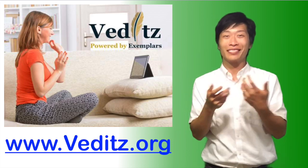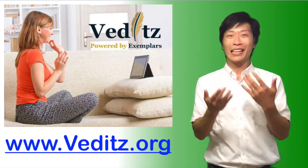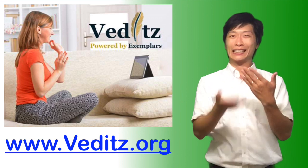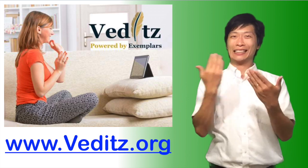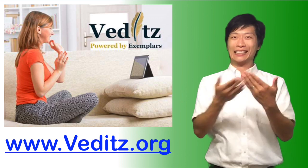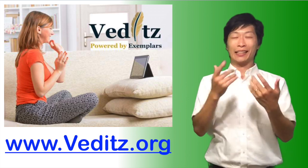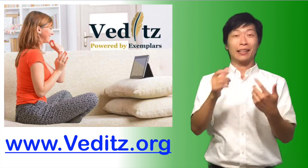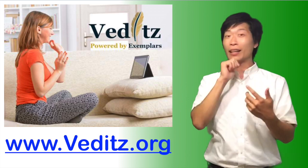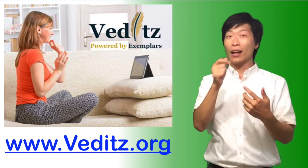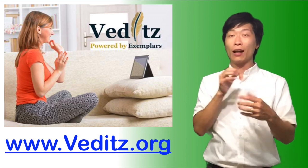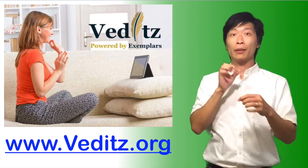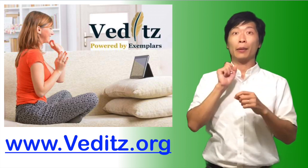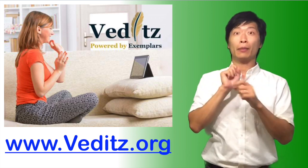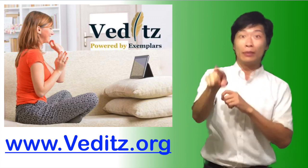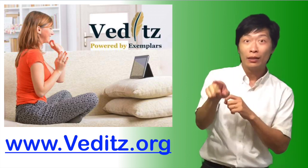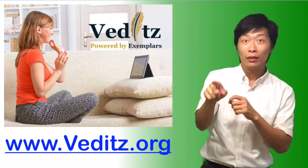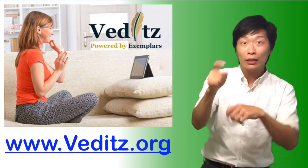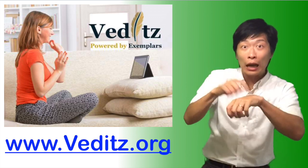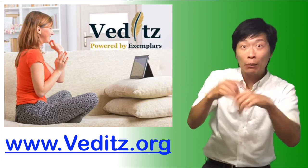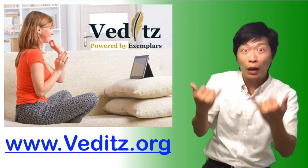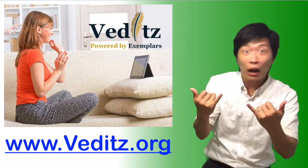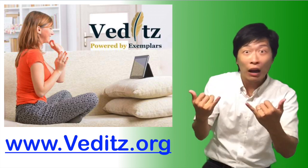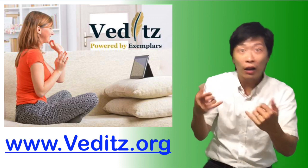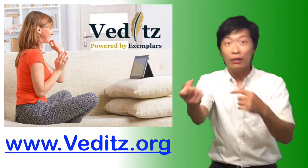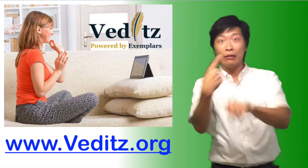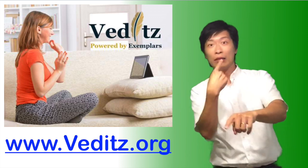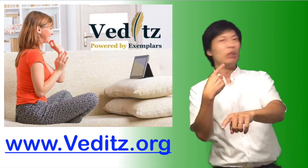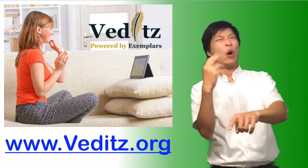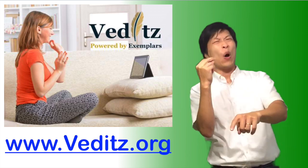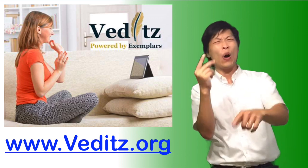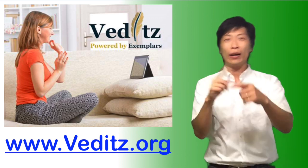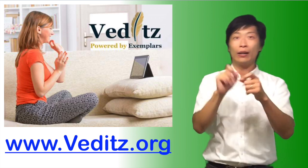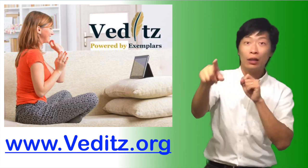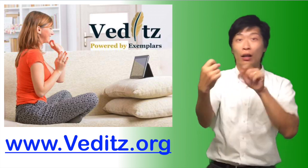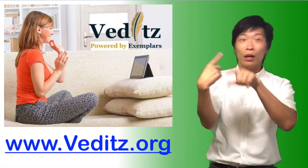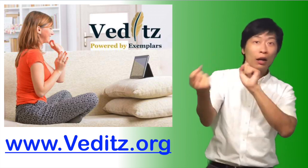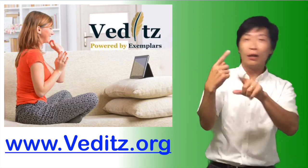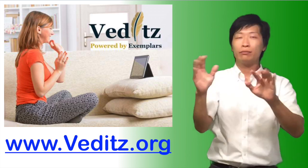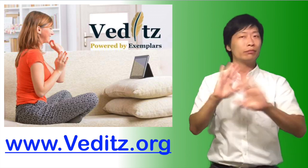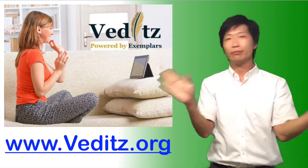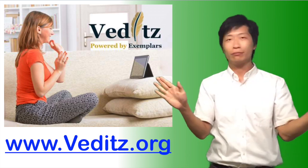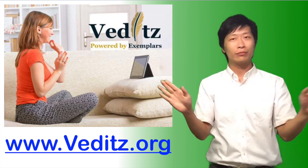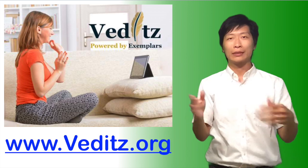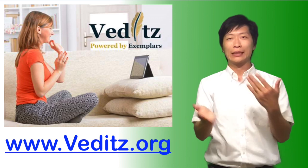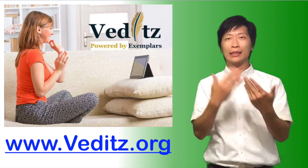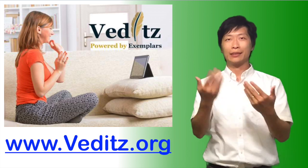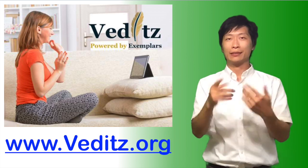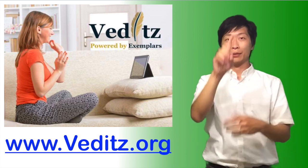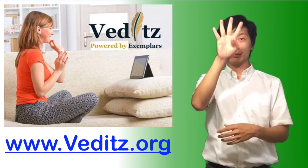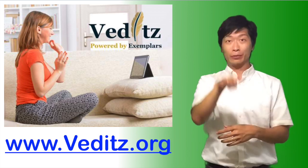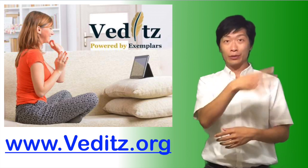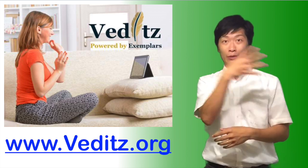No need to constantly "text or email tag".